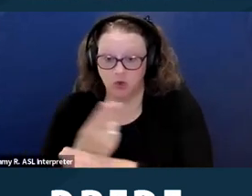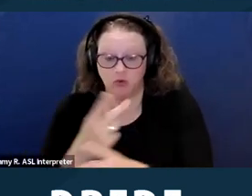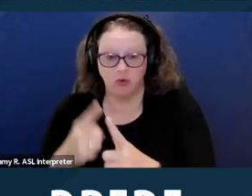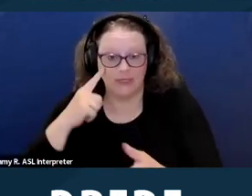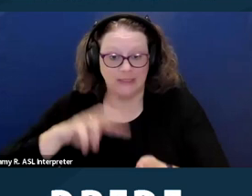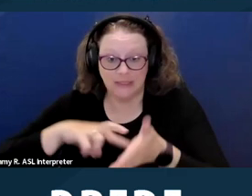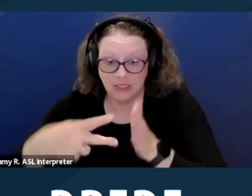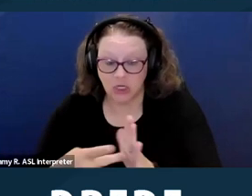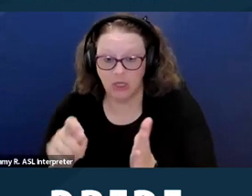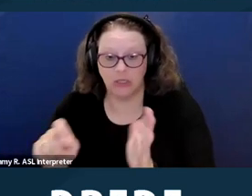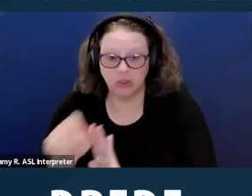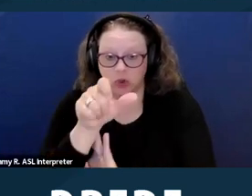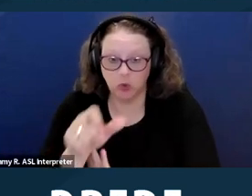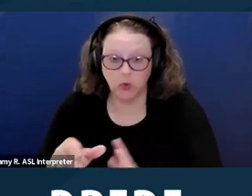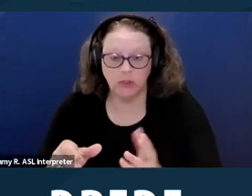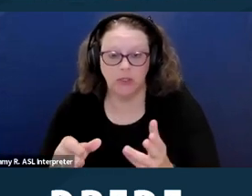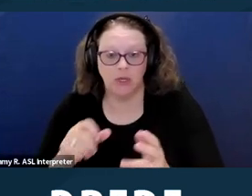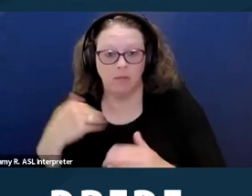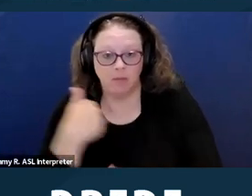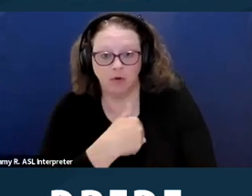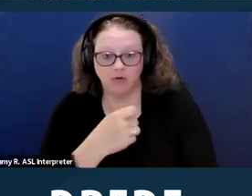only running criminal history screening on black applicants